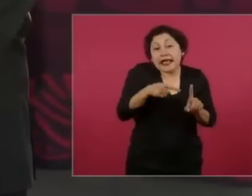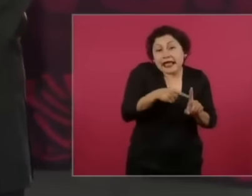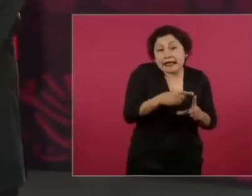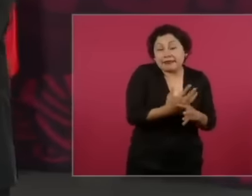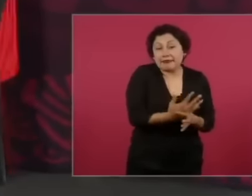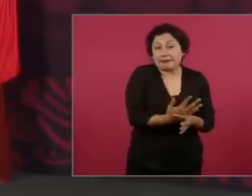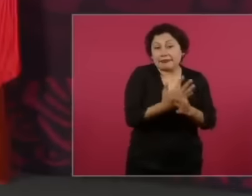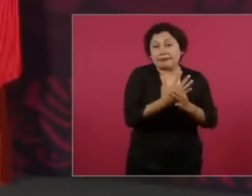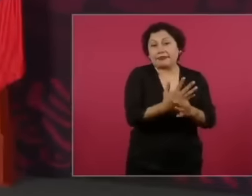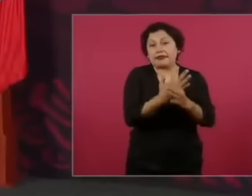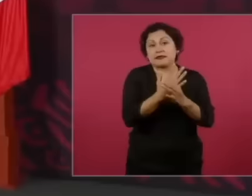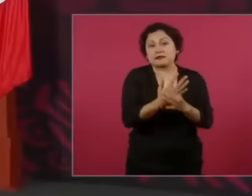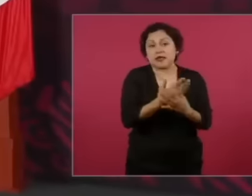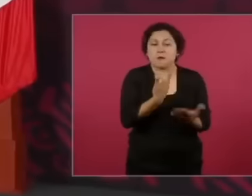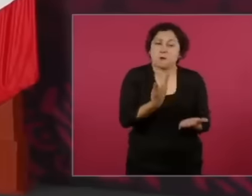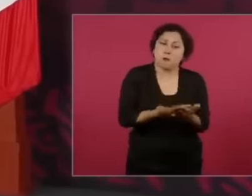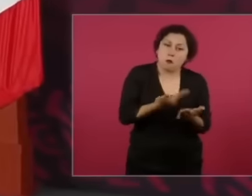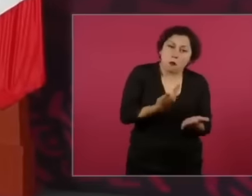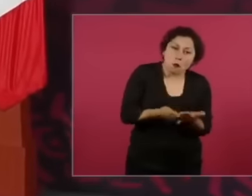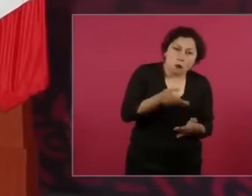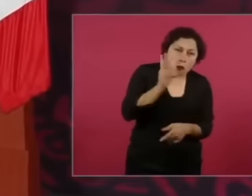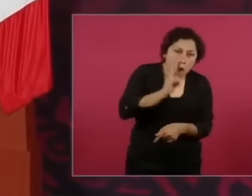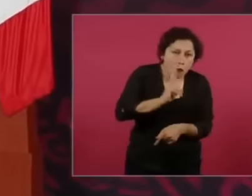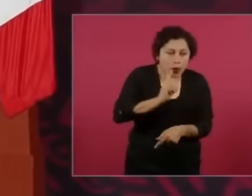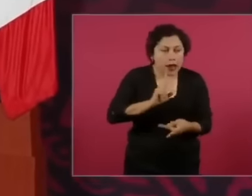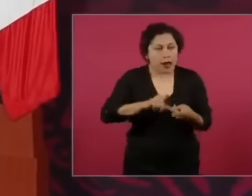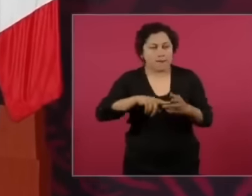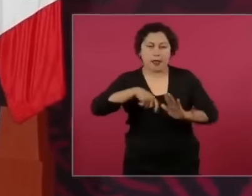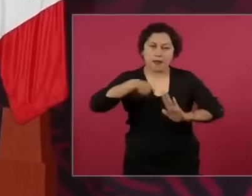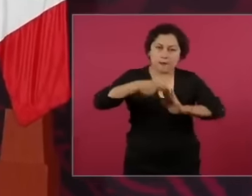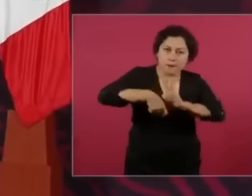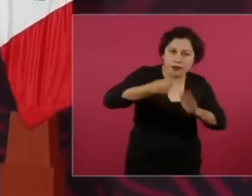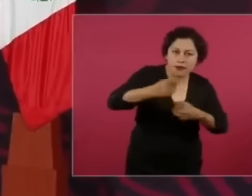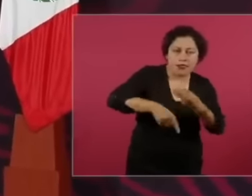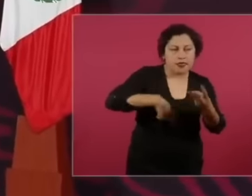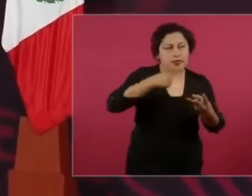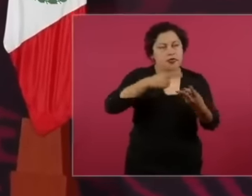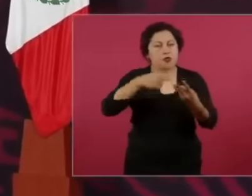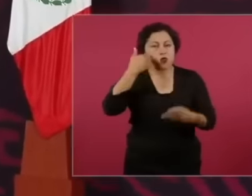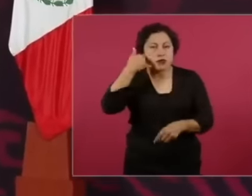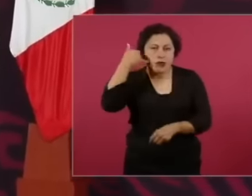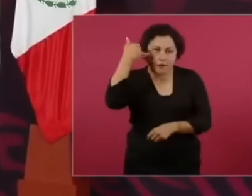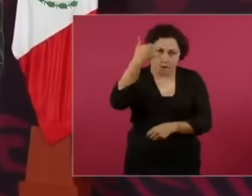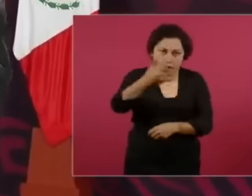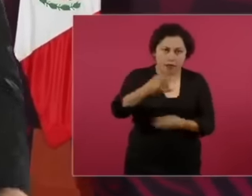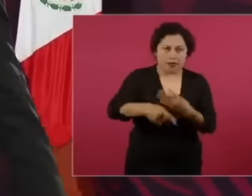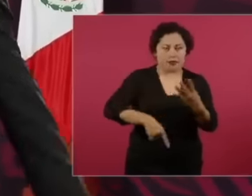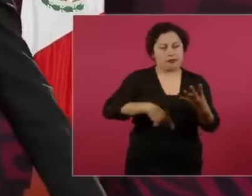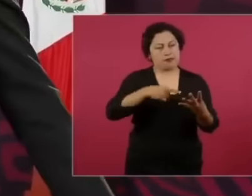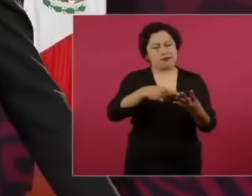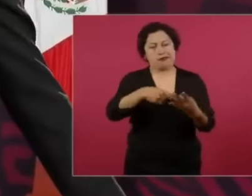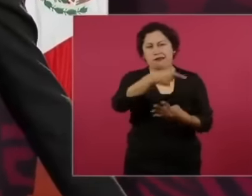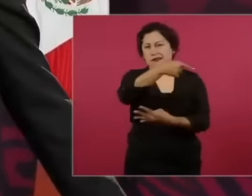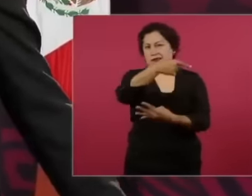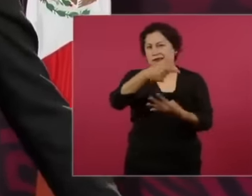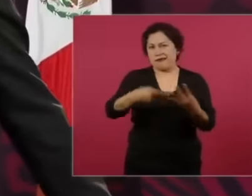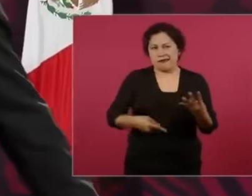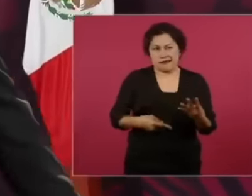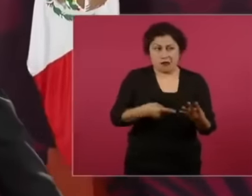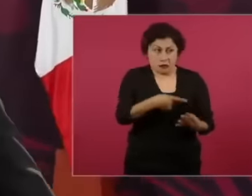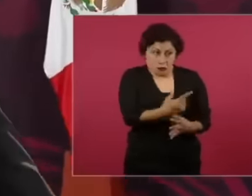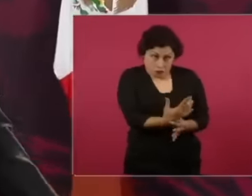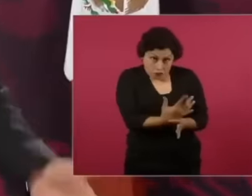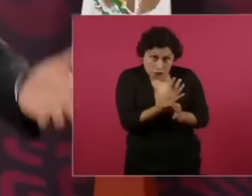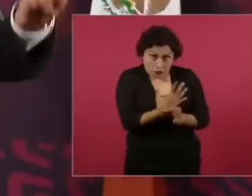there are videos there are calls there are audios it is very easy for him to make them